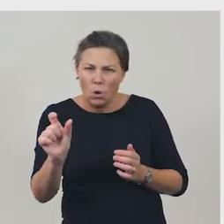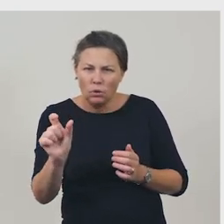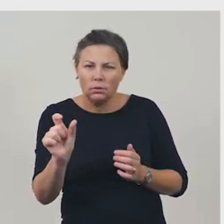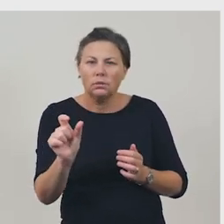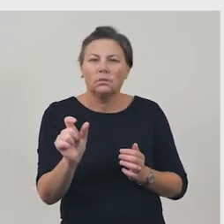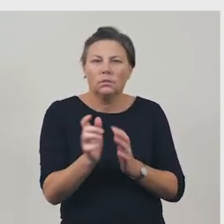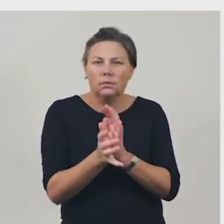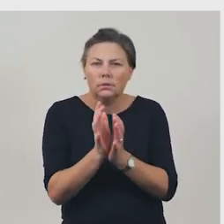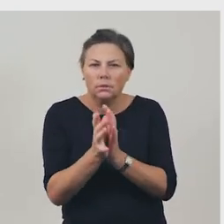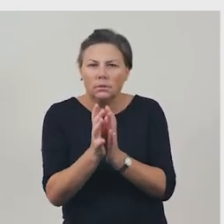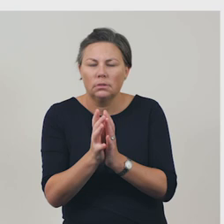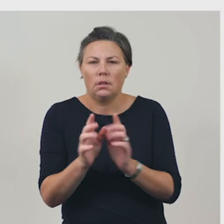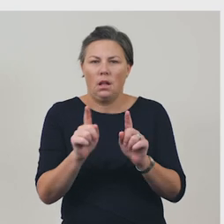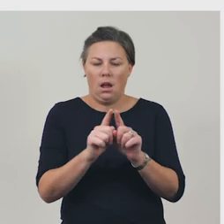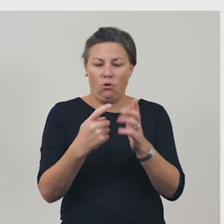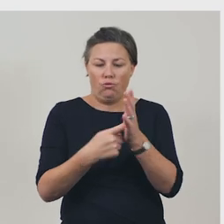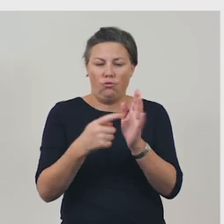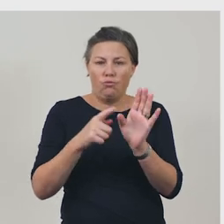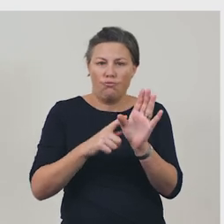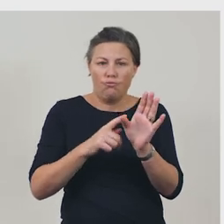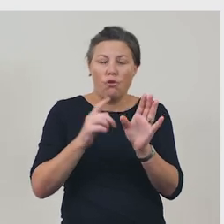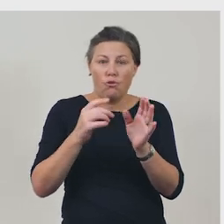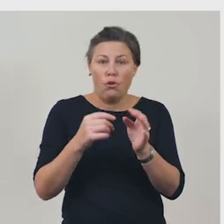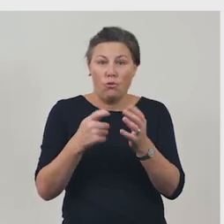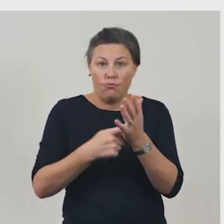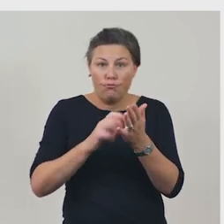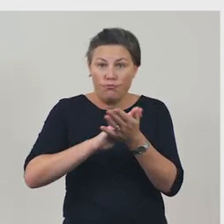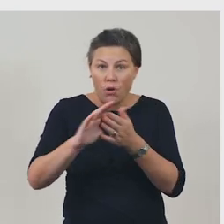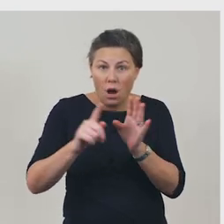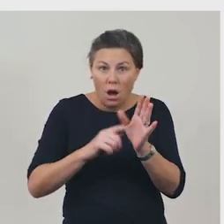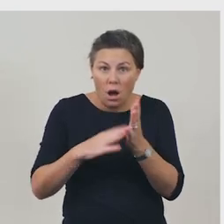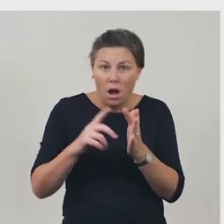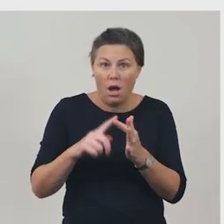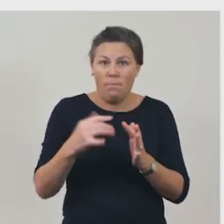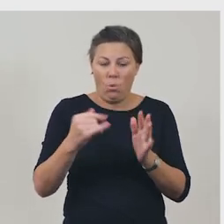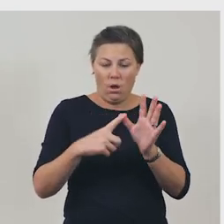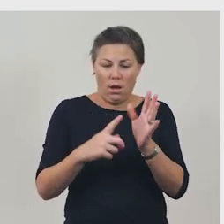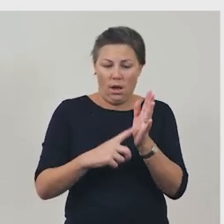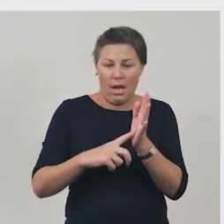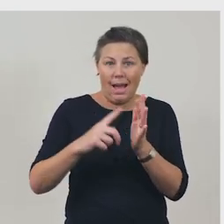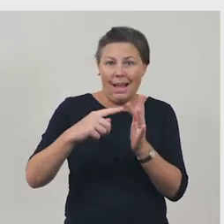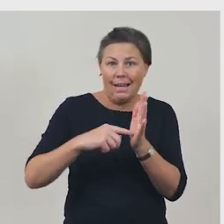repetition and exaggeration, visual elements like graphics, layout,